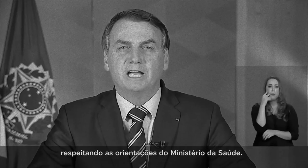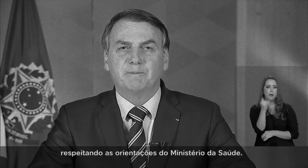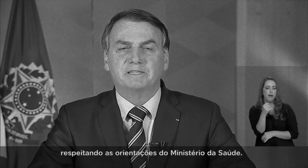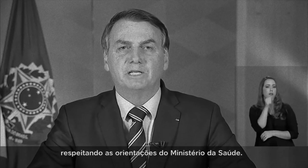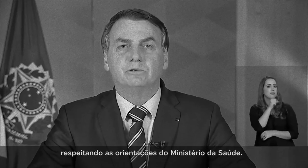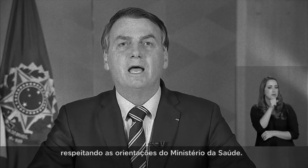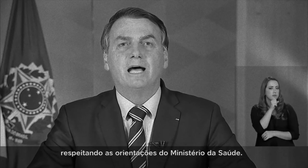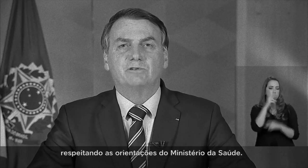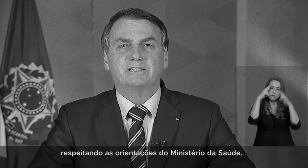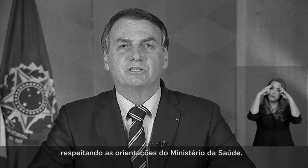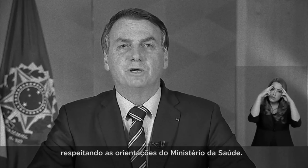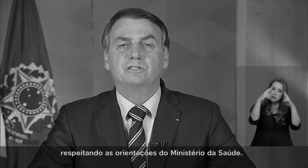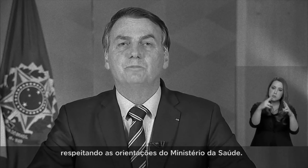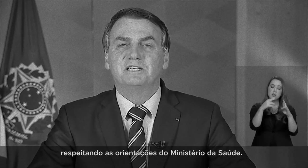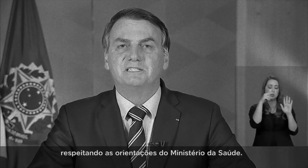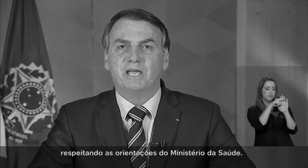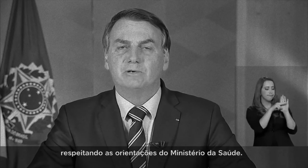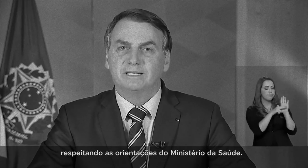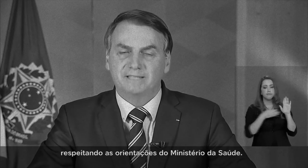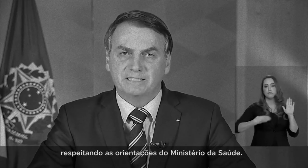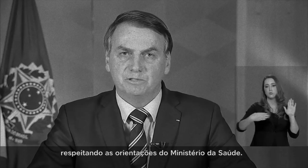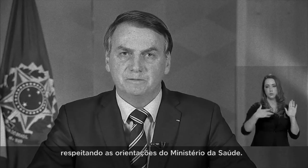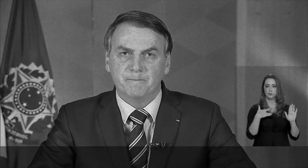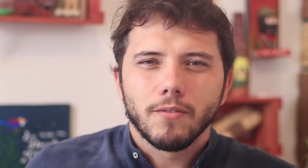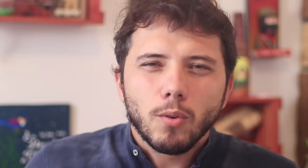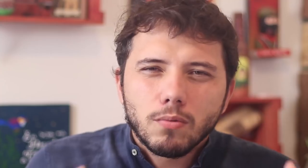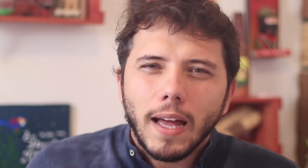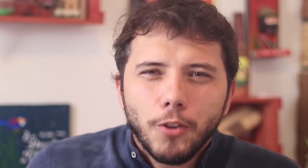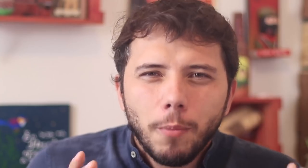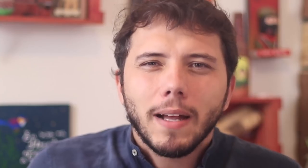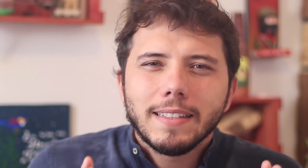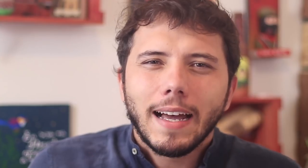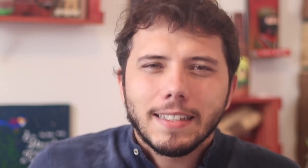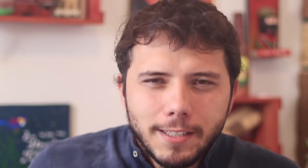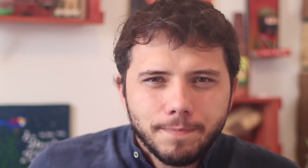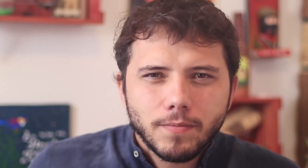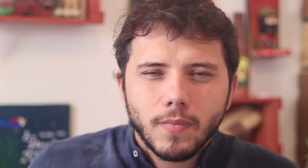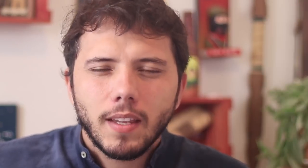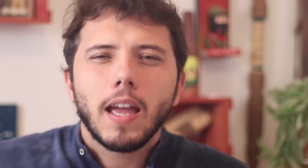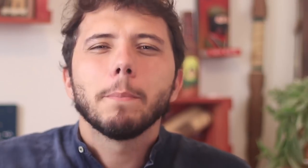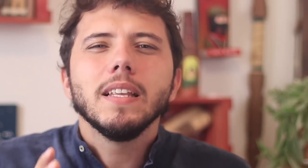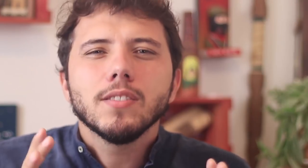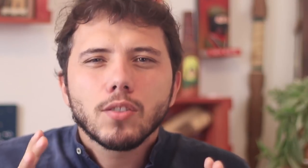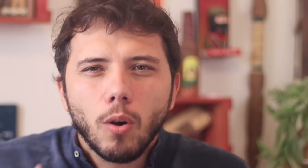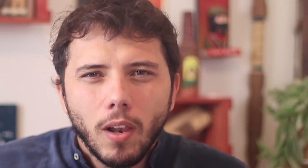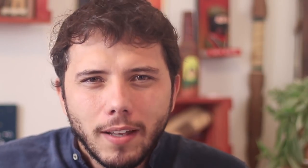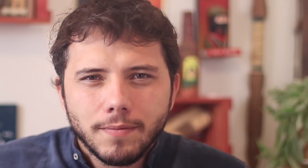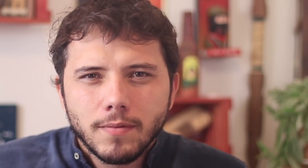respecting the guidance from the Health Ministry. Return to normalcy? Reopen schools?